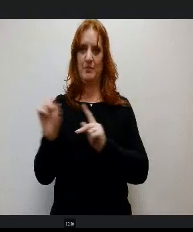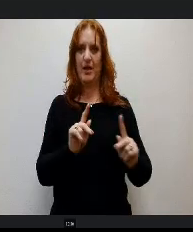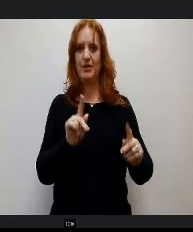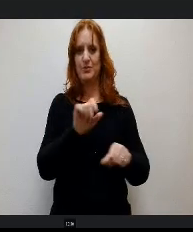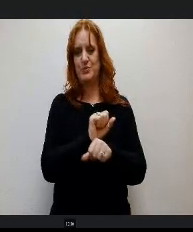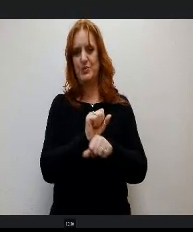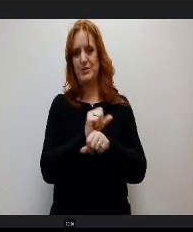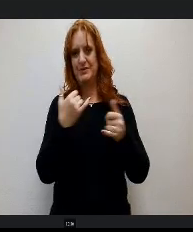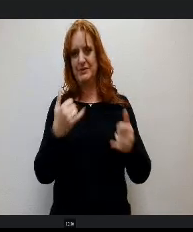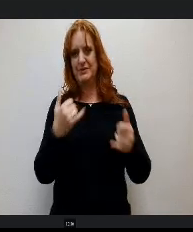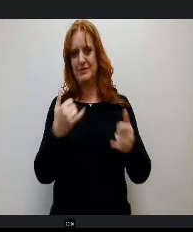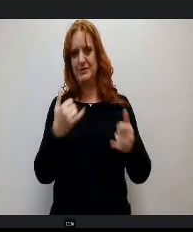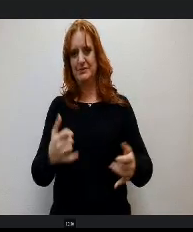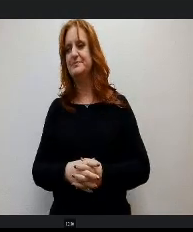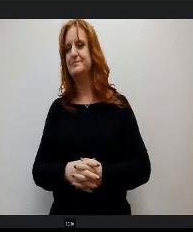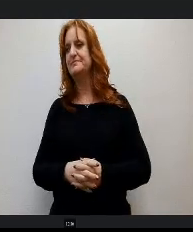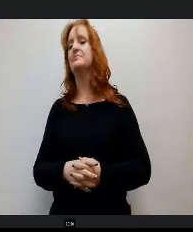So 1096 I just mentioned.